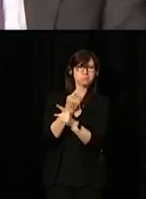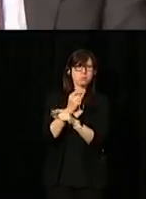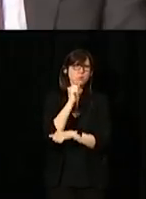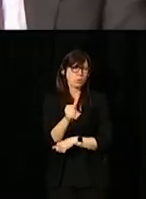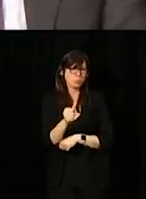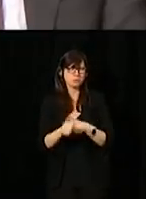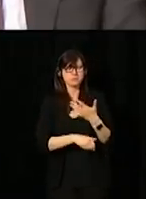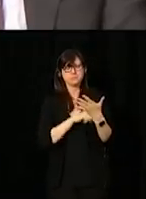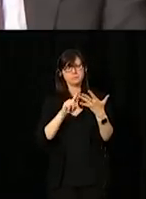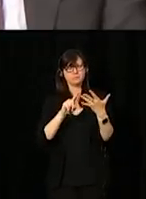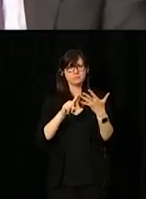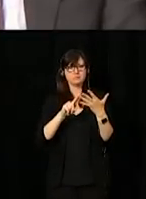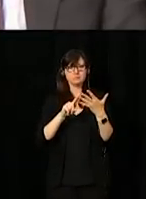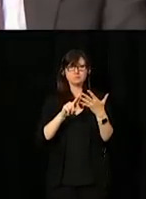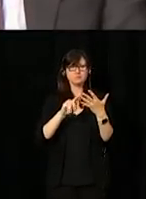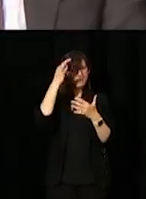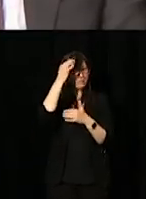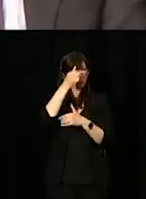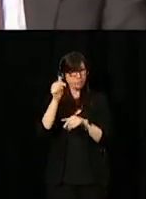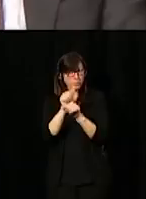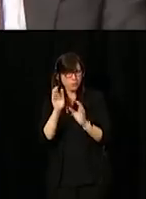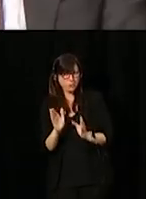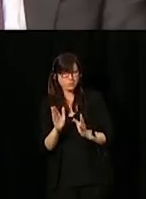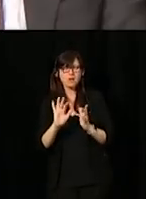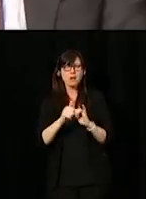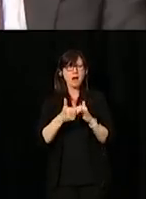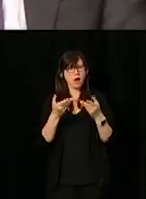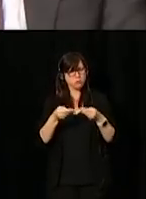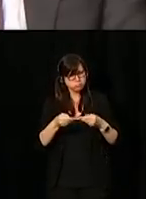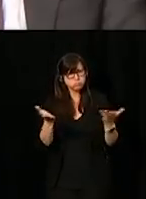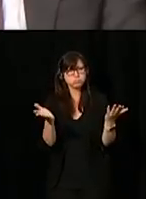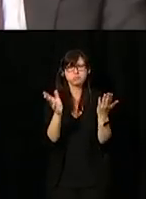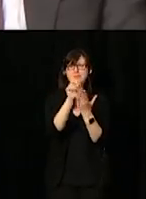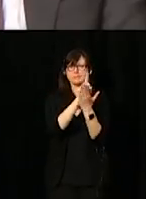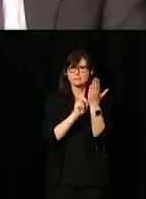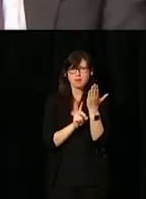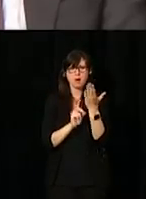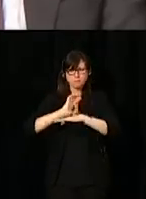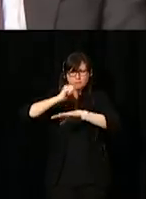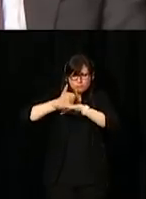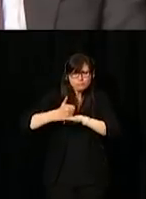Fourth is helping public servants to design and deliver accessible programs and services.